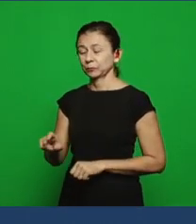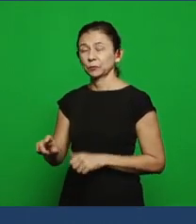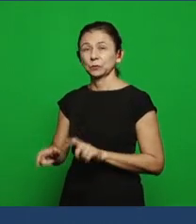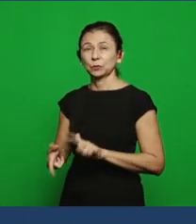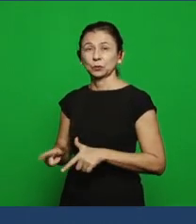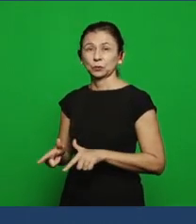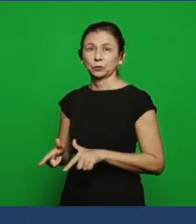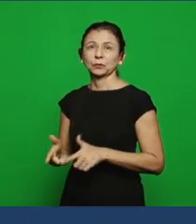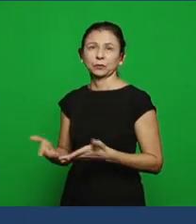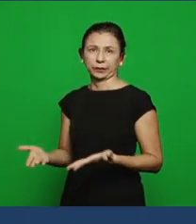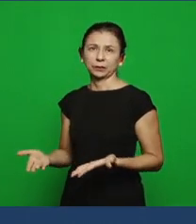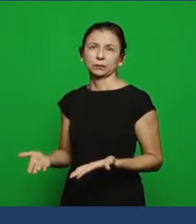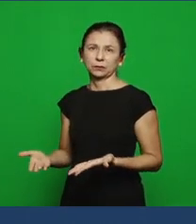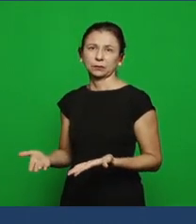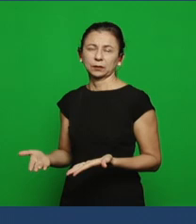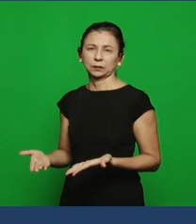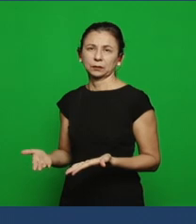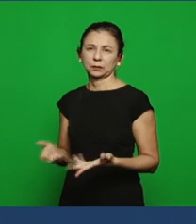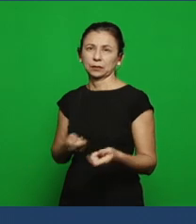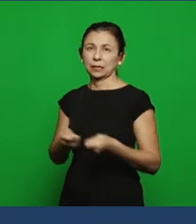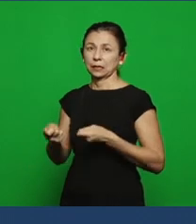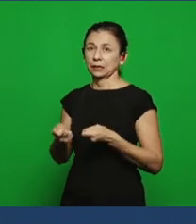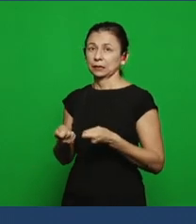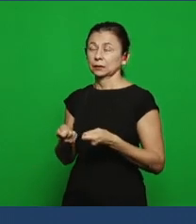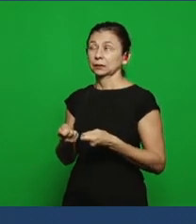of the Lord in the midst of Israel, and these evils